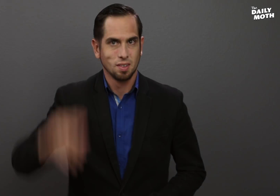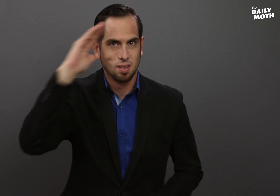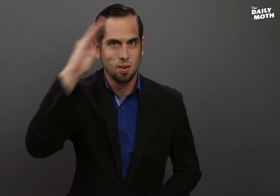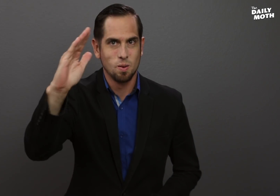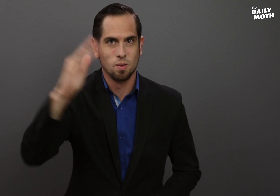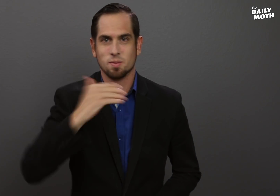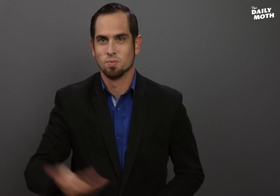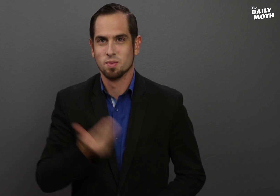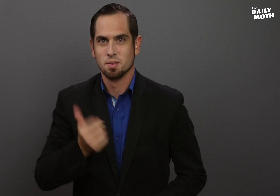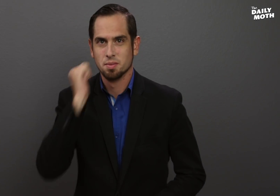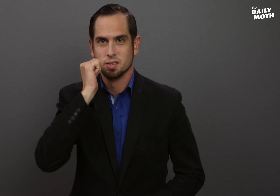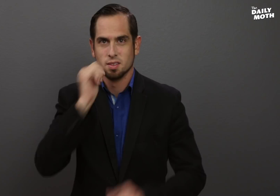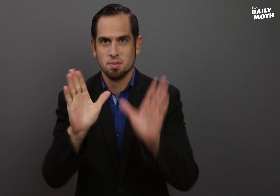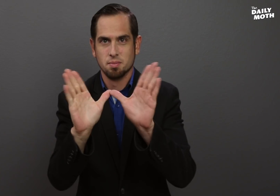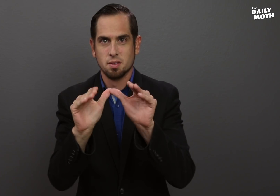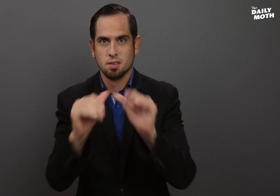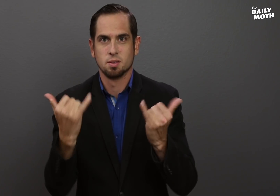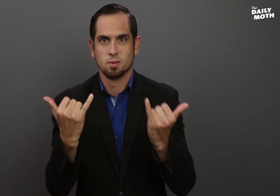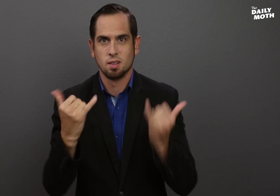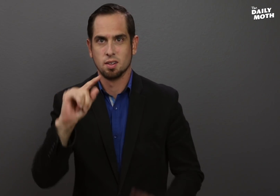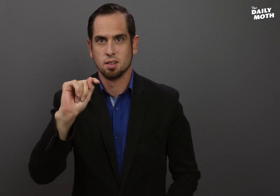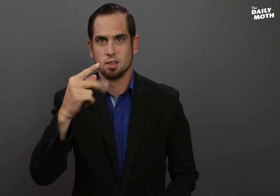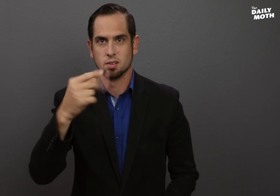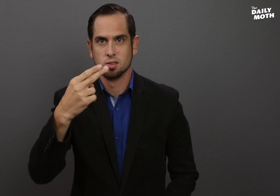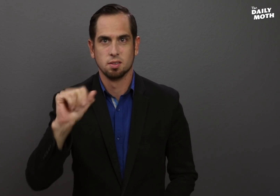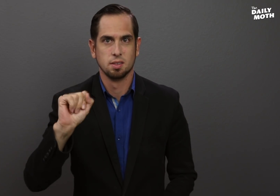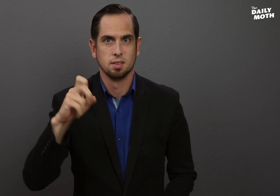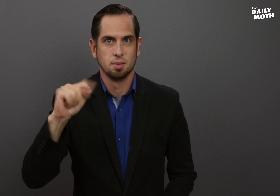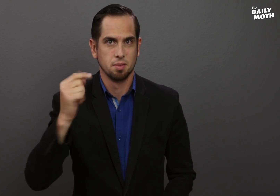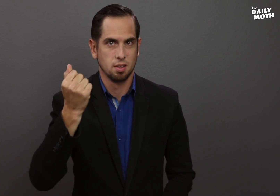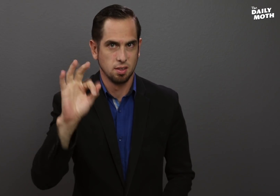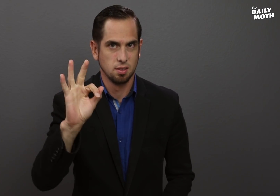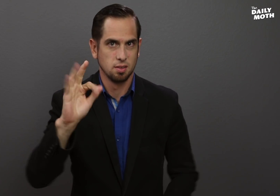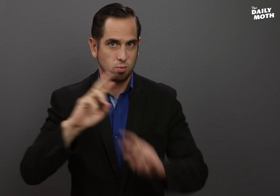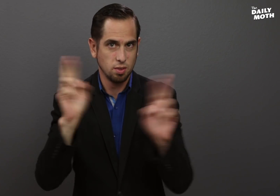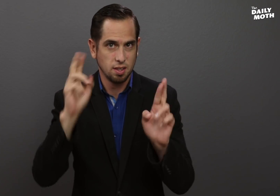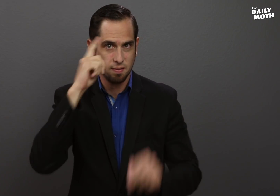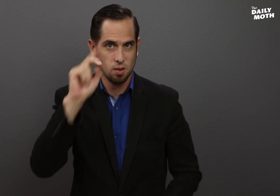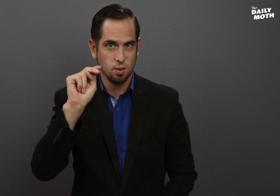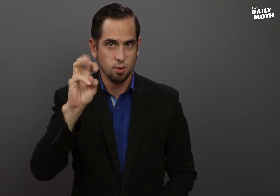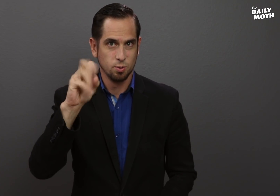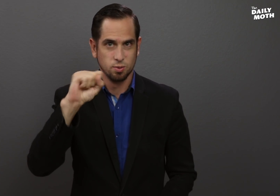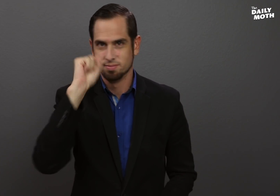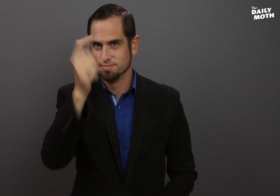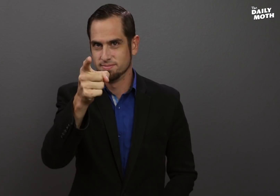Hello, welcome to the Daily Moth. It's Thursday, September 19. Ready for the news?